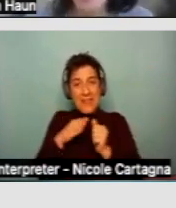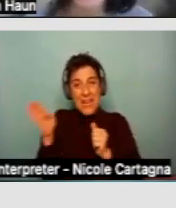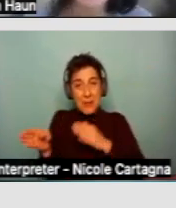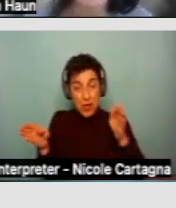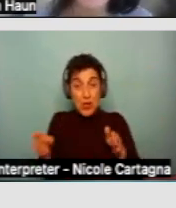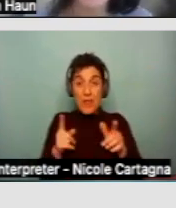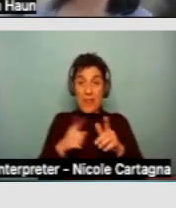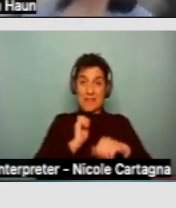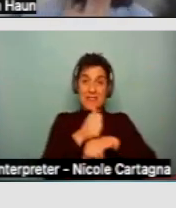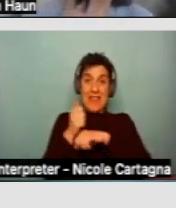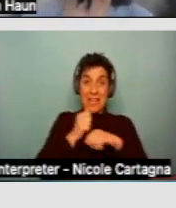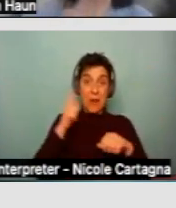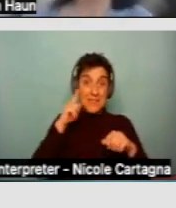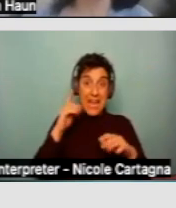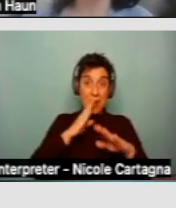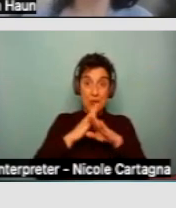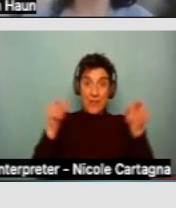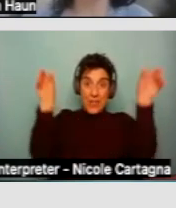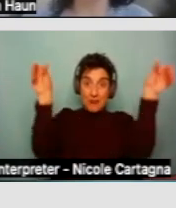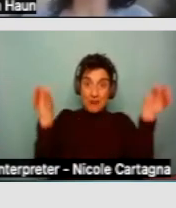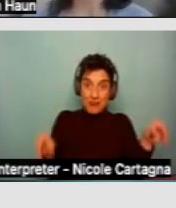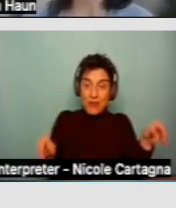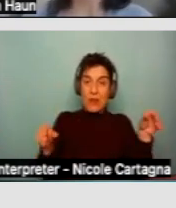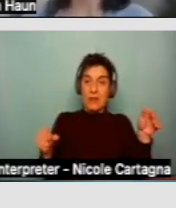can be something that can be helpful.